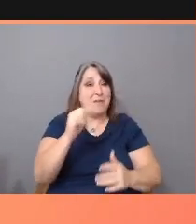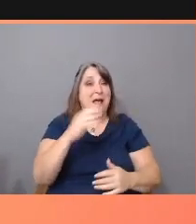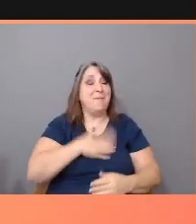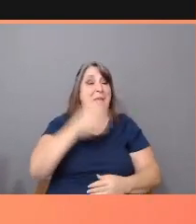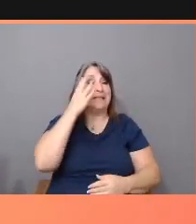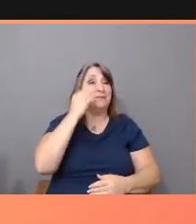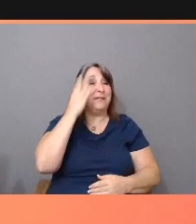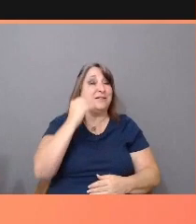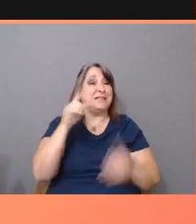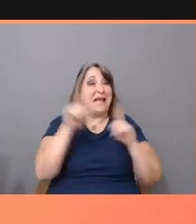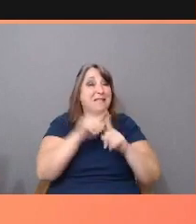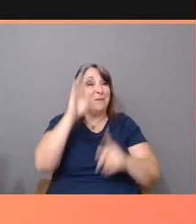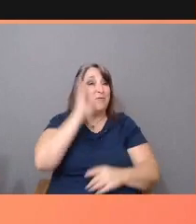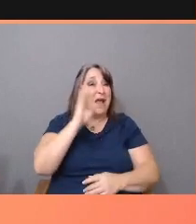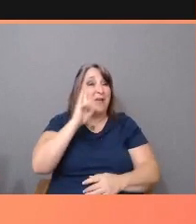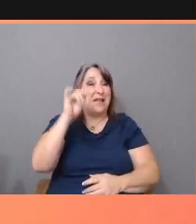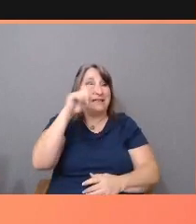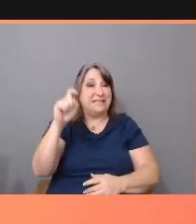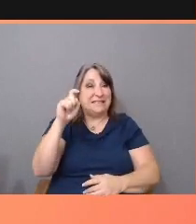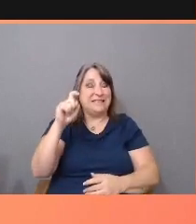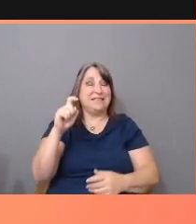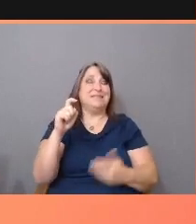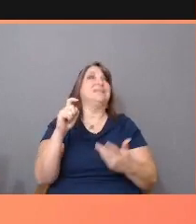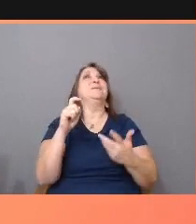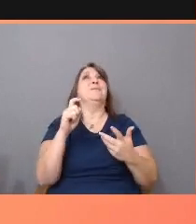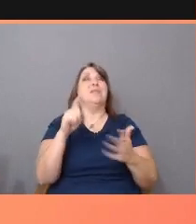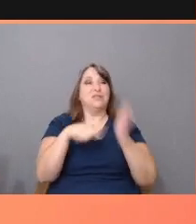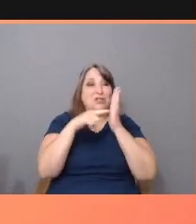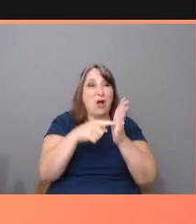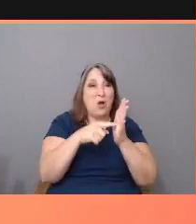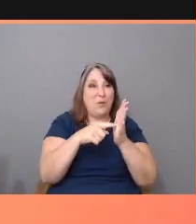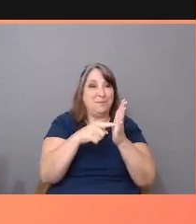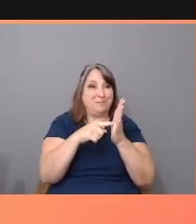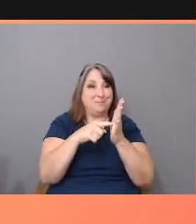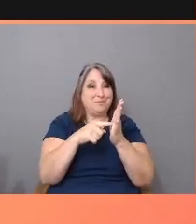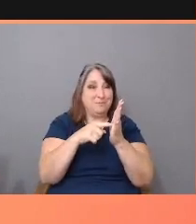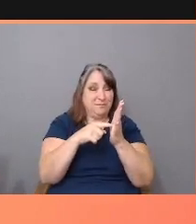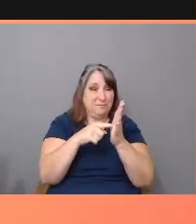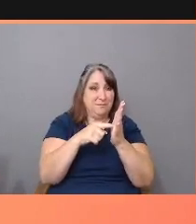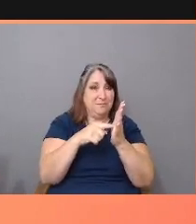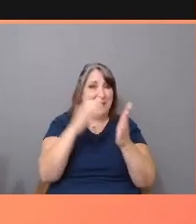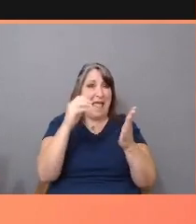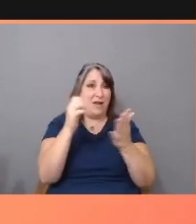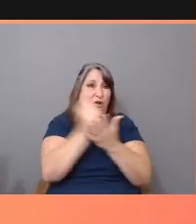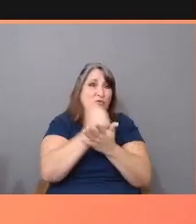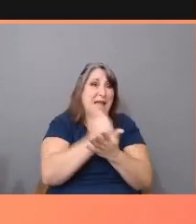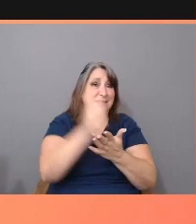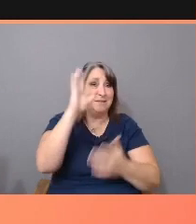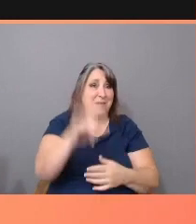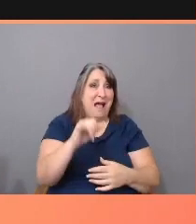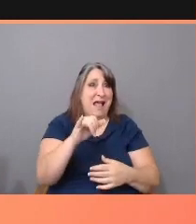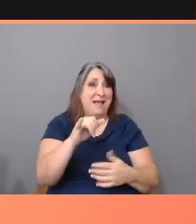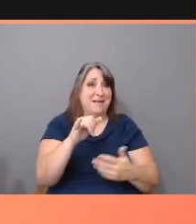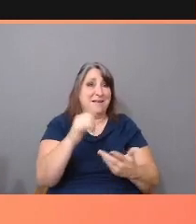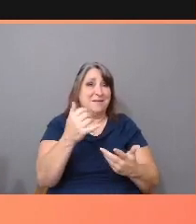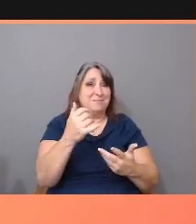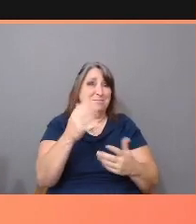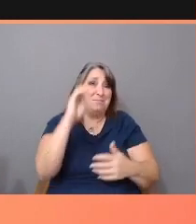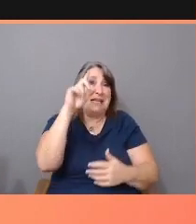framed and erased by media. If I can convey our richness and humanity through my industry seen around the world, perhaps my work